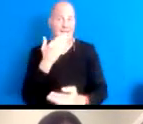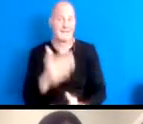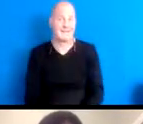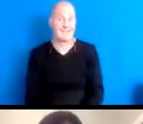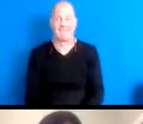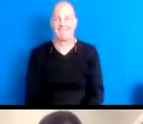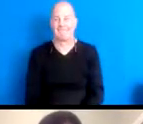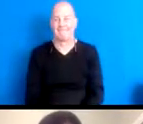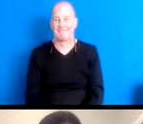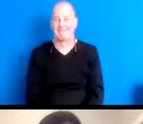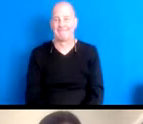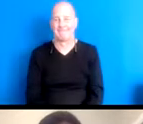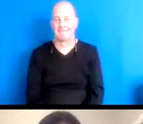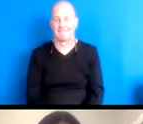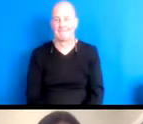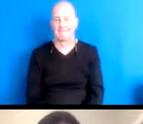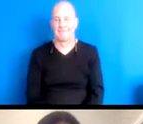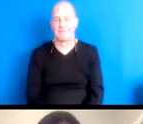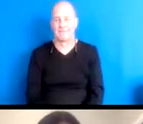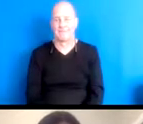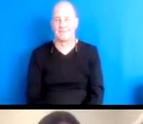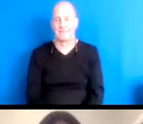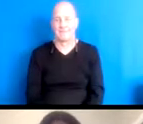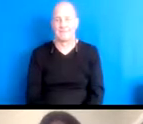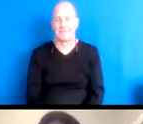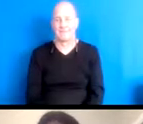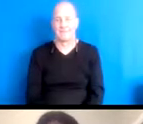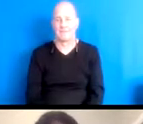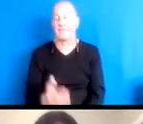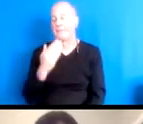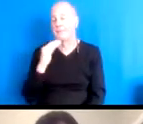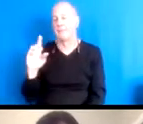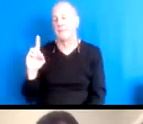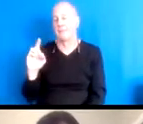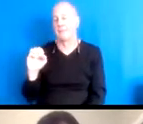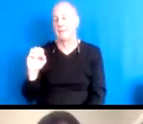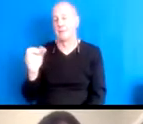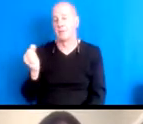16:26:21 slide show. 16:26:25 Thank you, Dorian. 16:26:27 Yes.